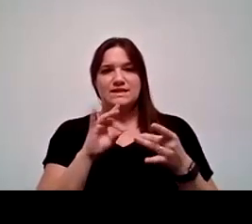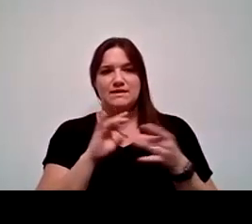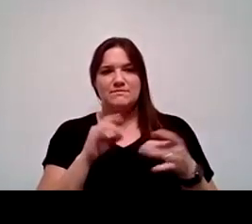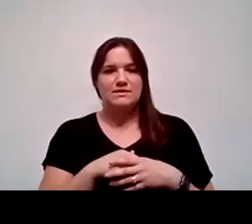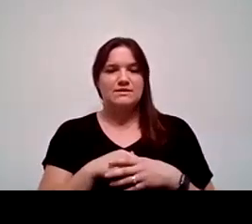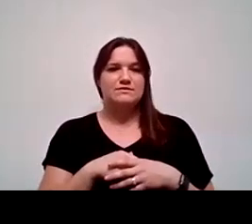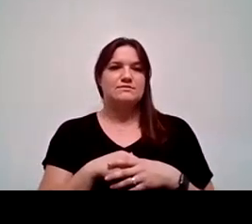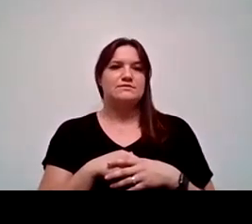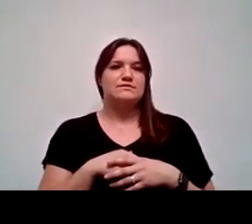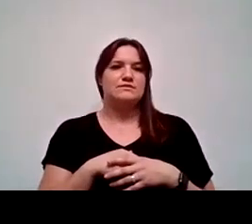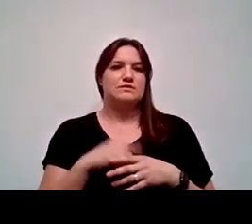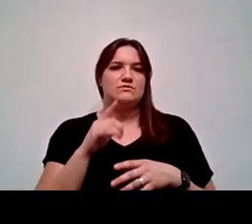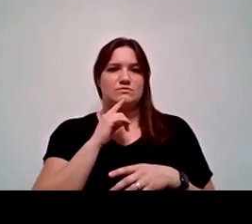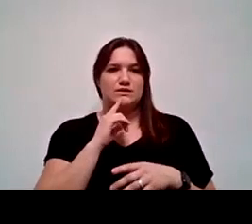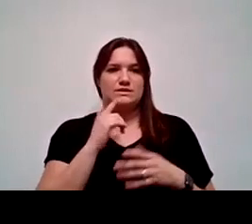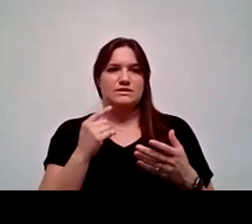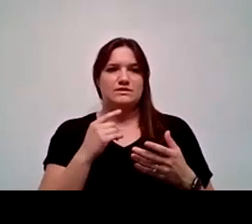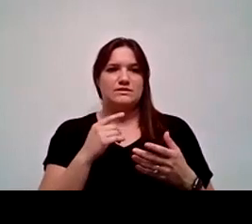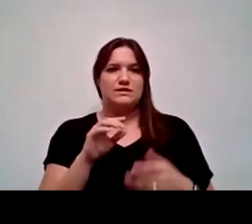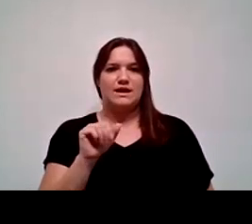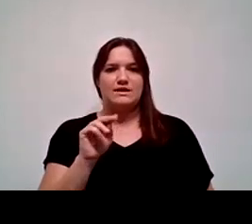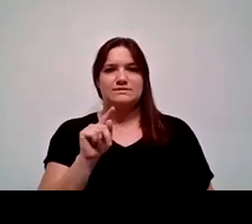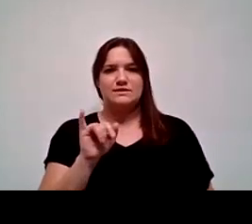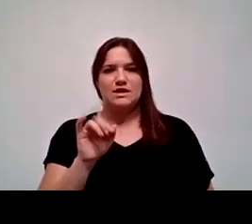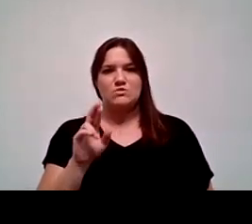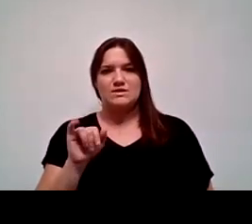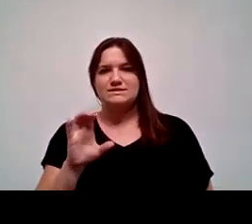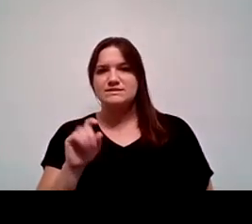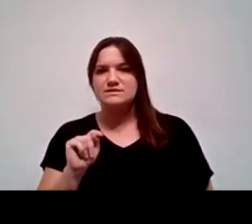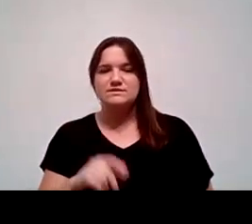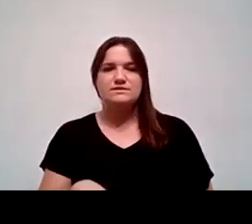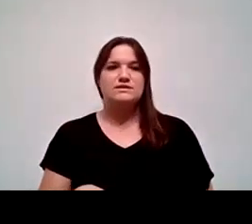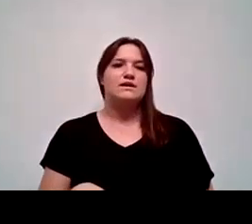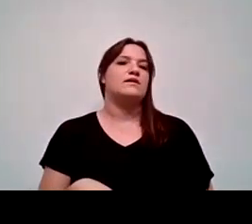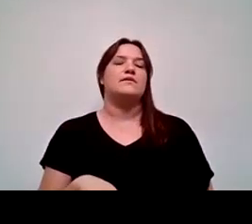you know, are really anti-racist and equity centered, very important